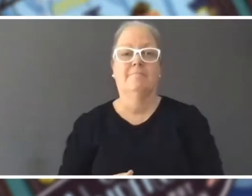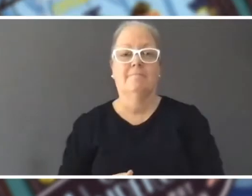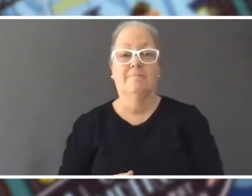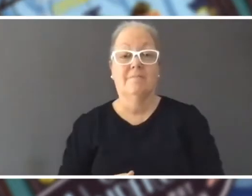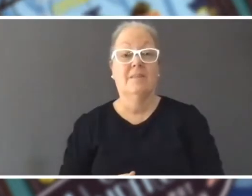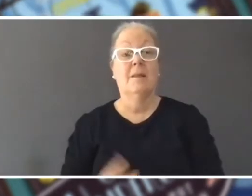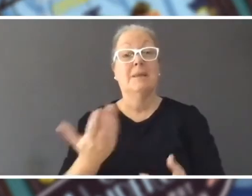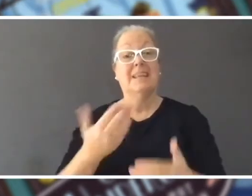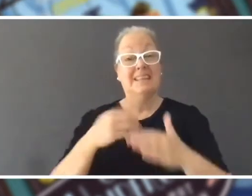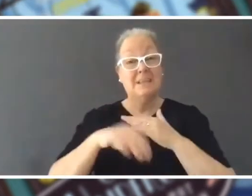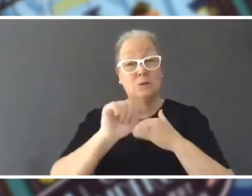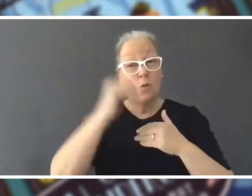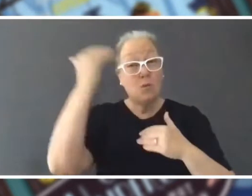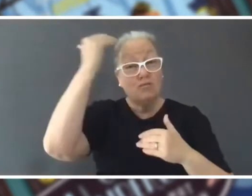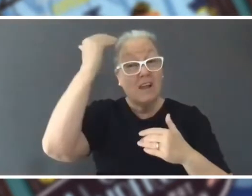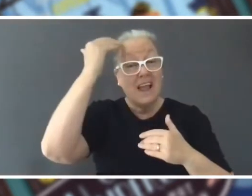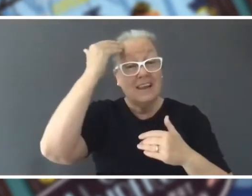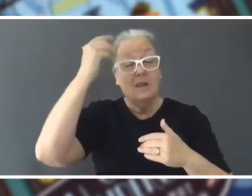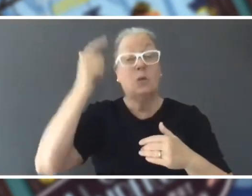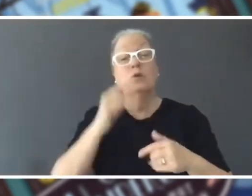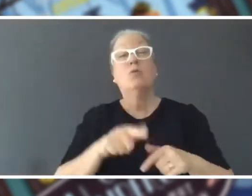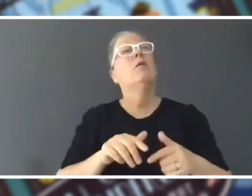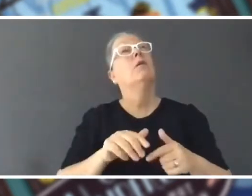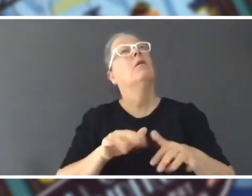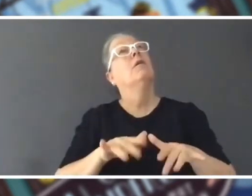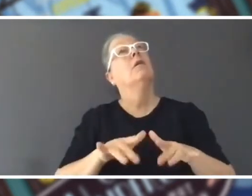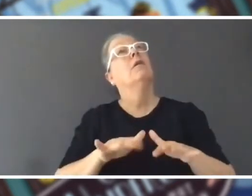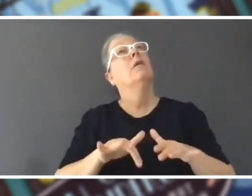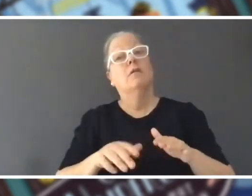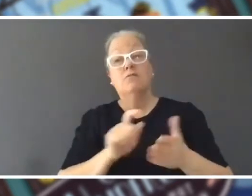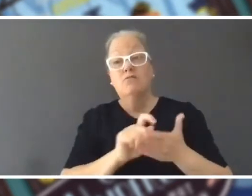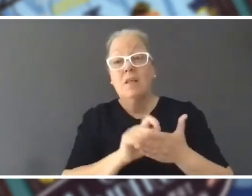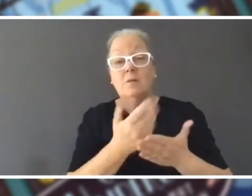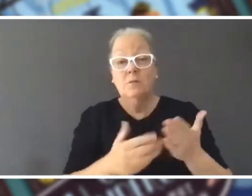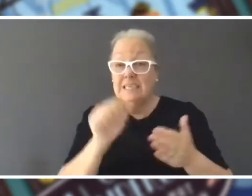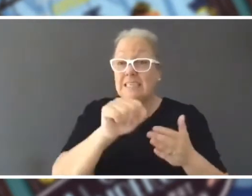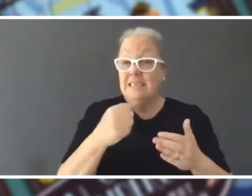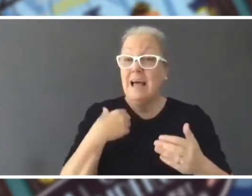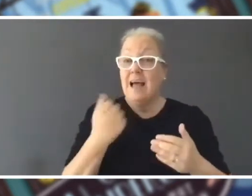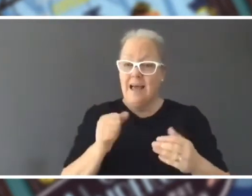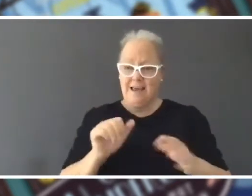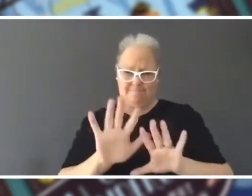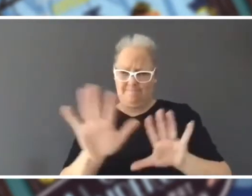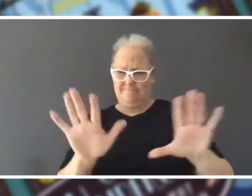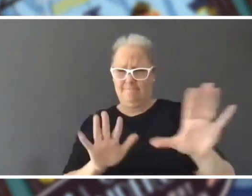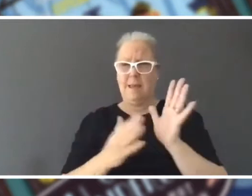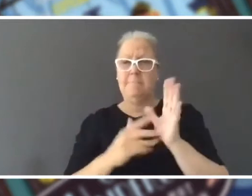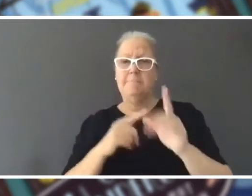and then as you're typing it out. Mat: Sort of, I drew a map and I'm very bad at drawing maps, but I used to be good at it and I've